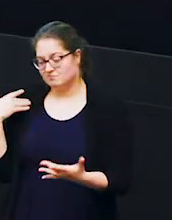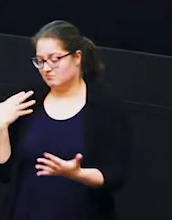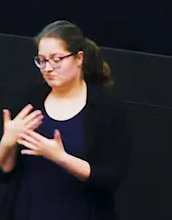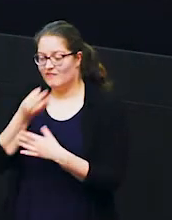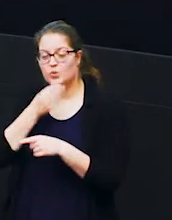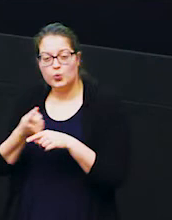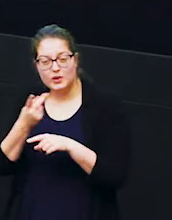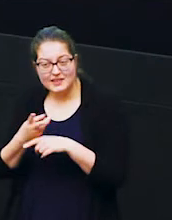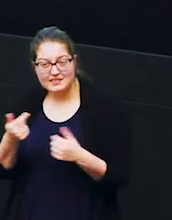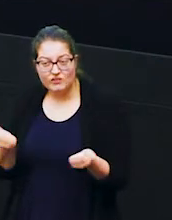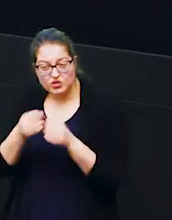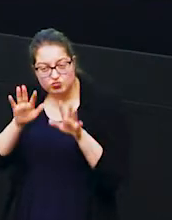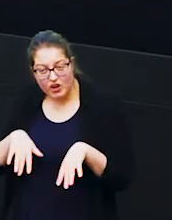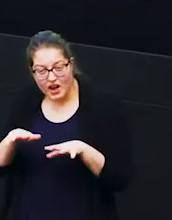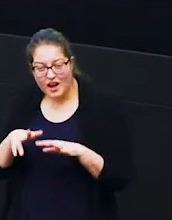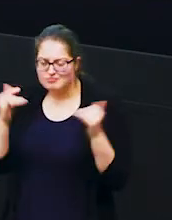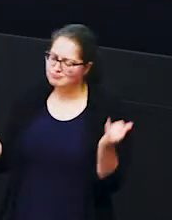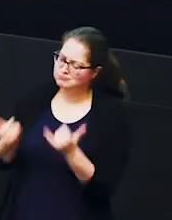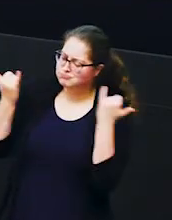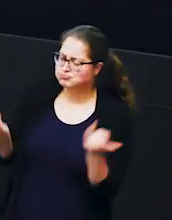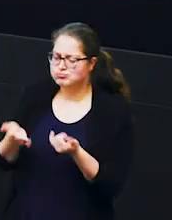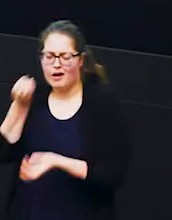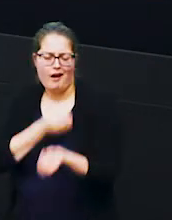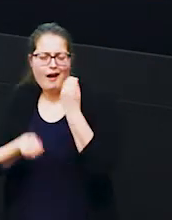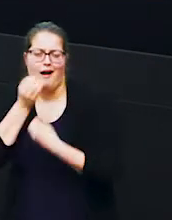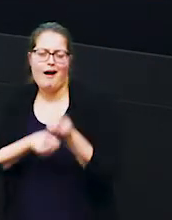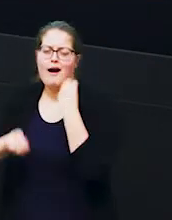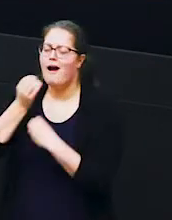and we've had all these celebrations and everyone's been eating lots and lots of food